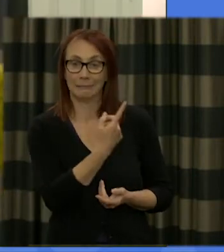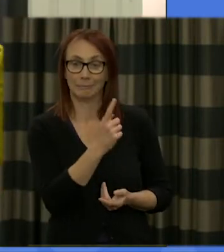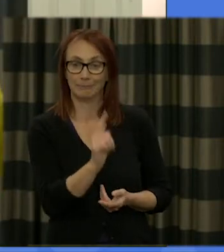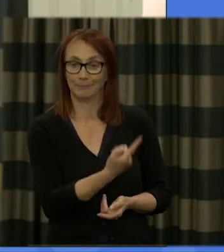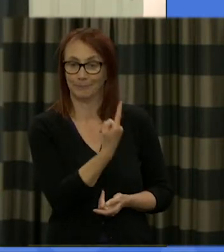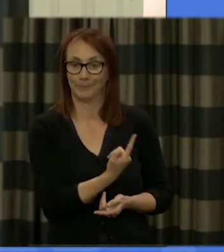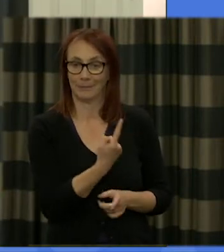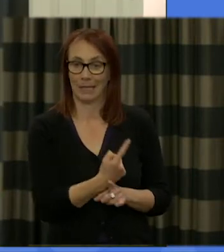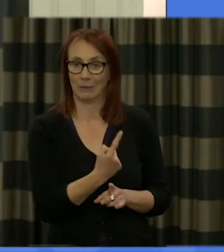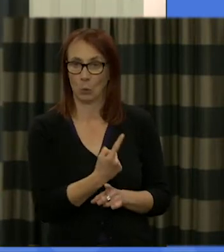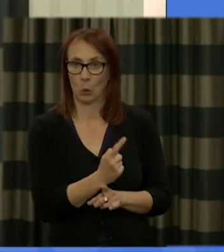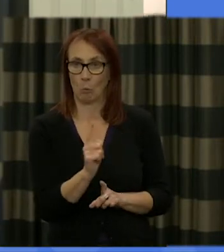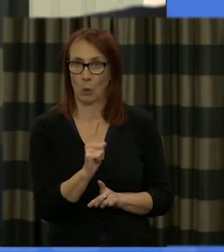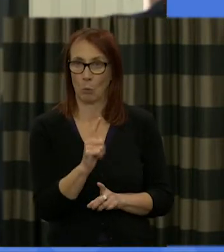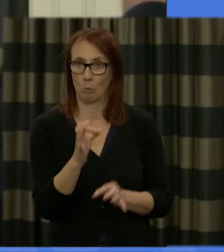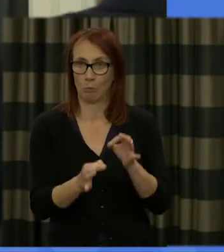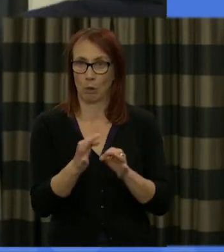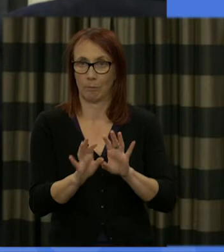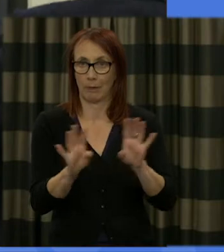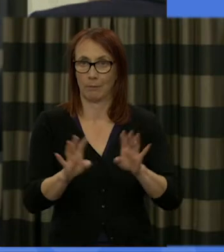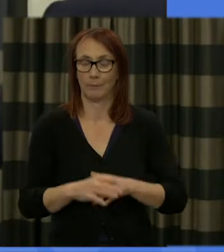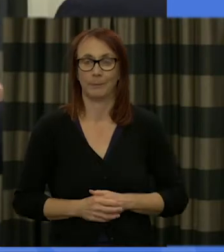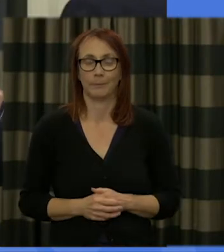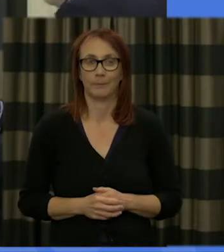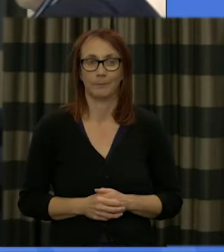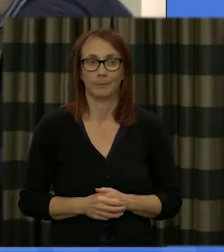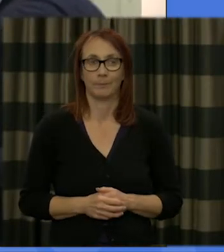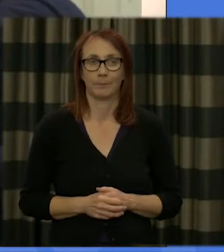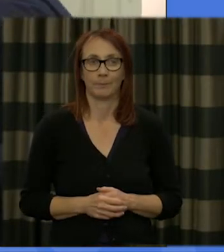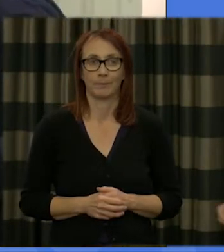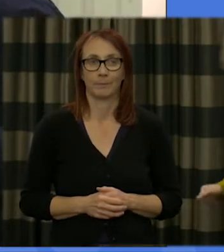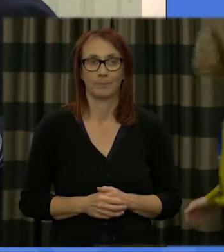about how he's going to work with the politicians tomorrow thank you very much